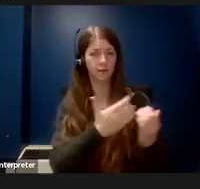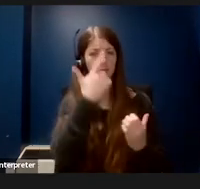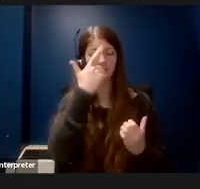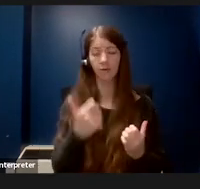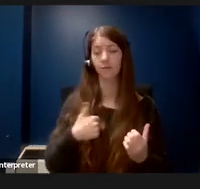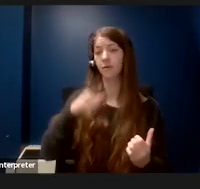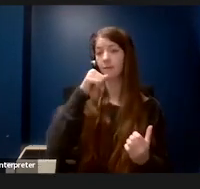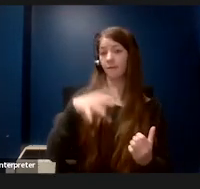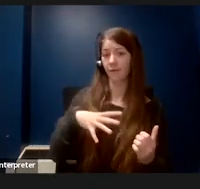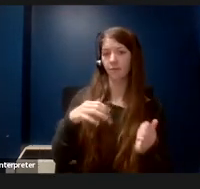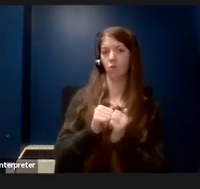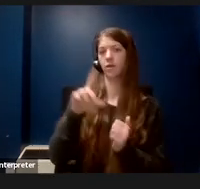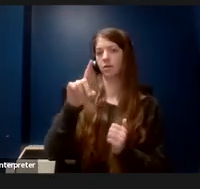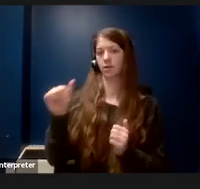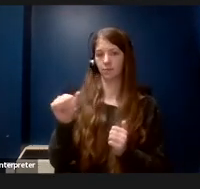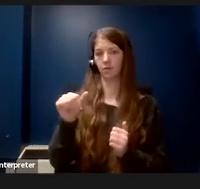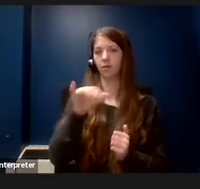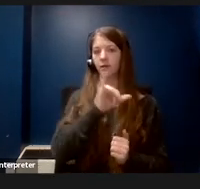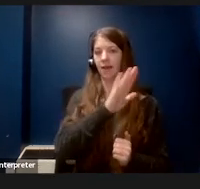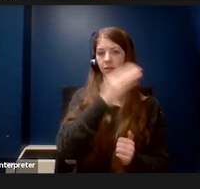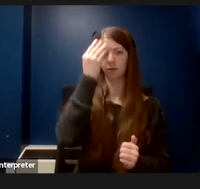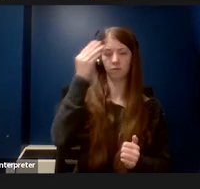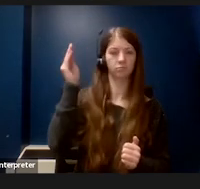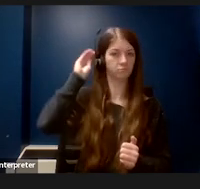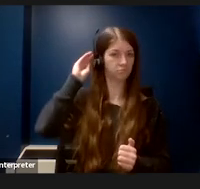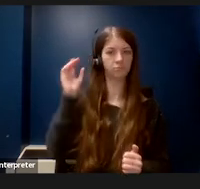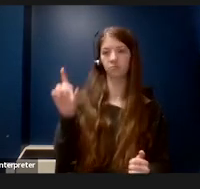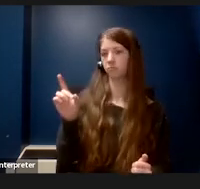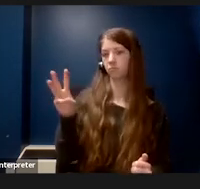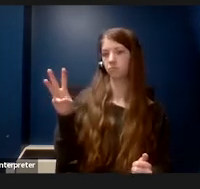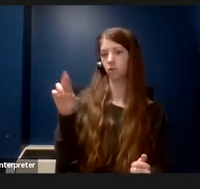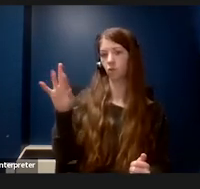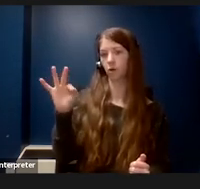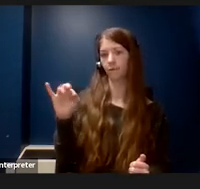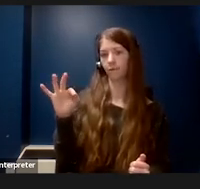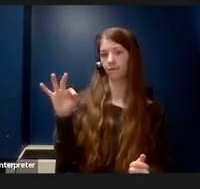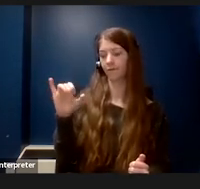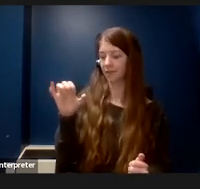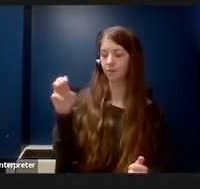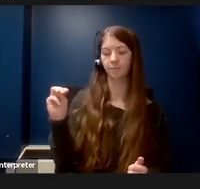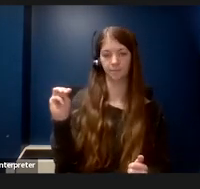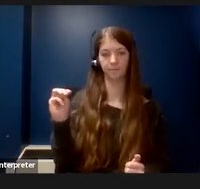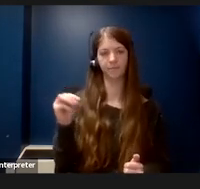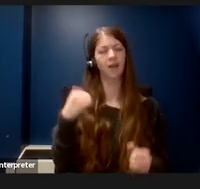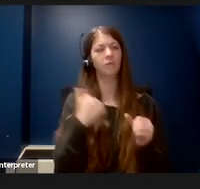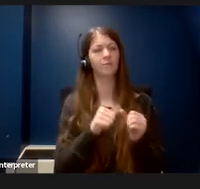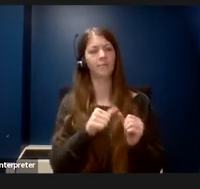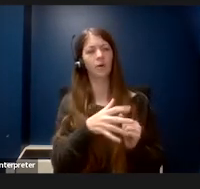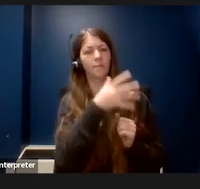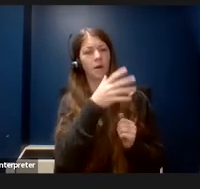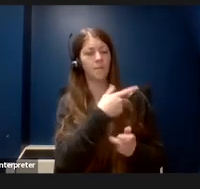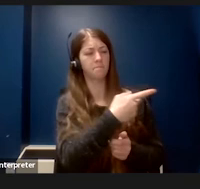with a disability, dwarfism. I remember my mom and I talking about how ridiculous that comment was